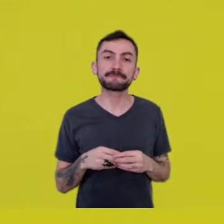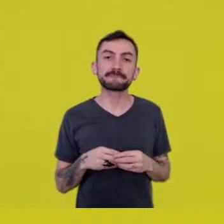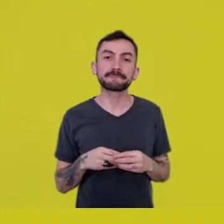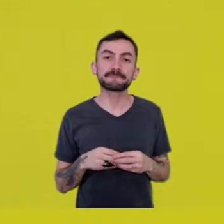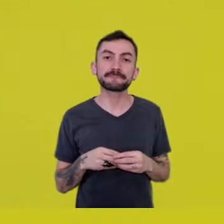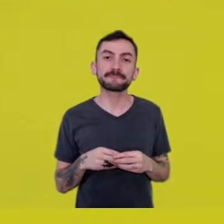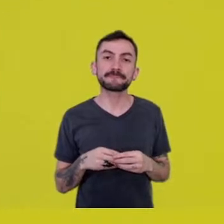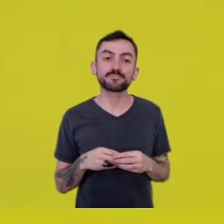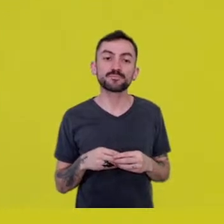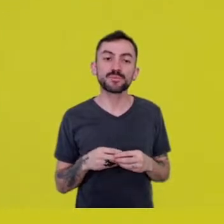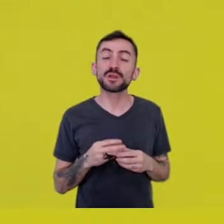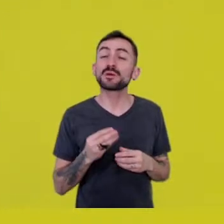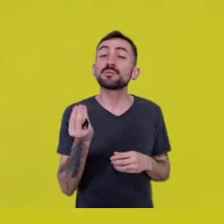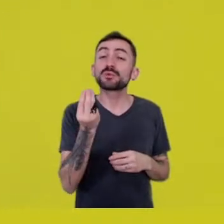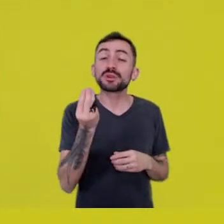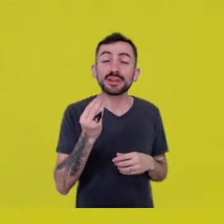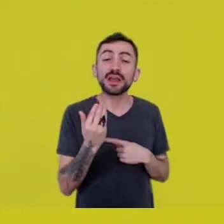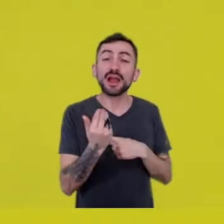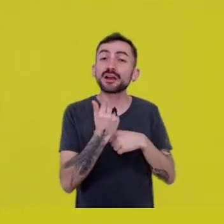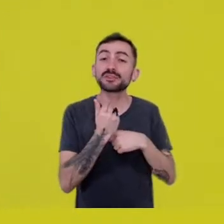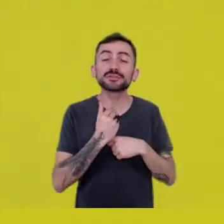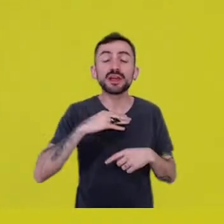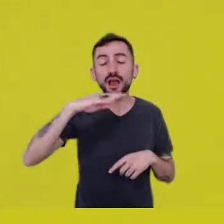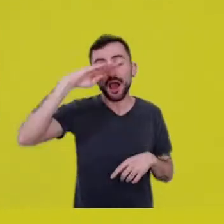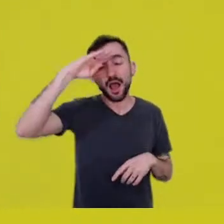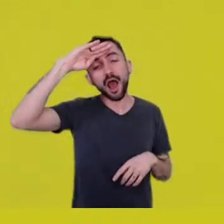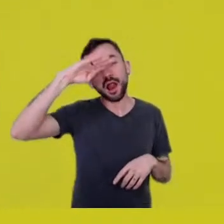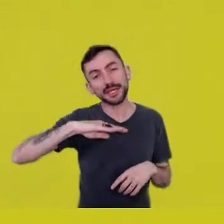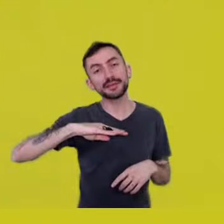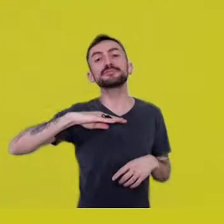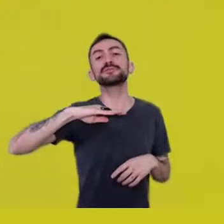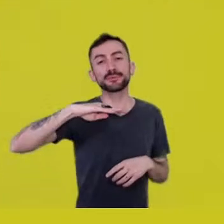a relief to all our pains